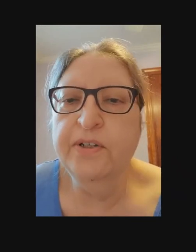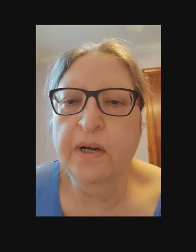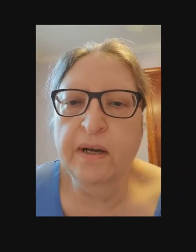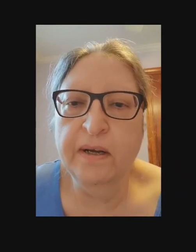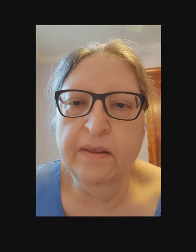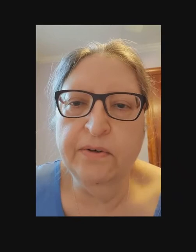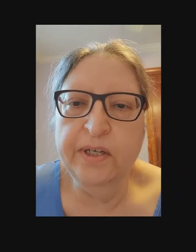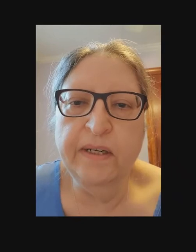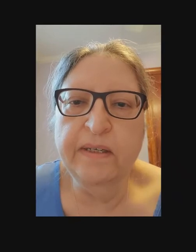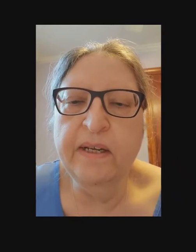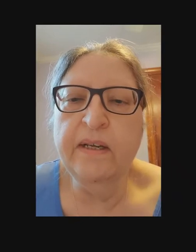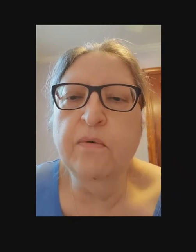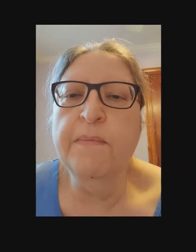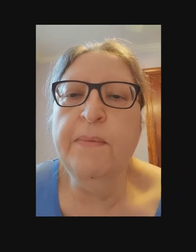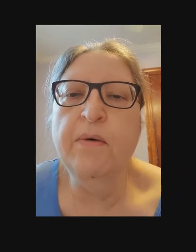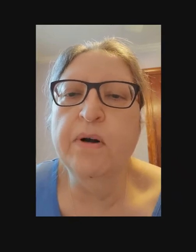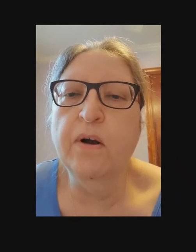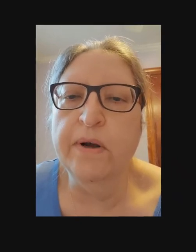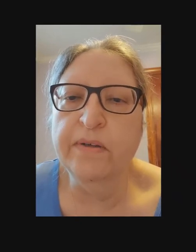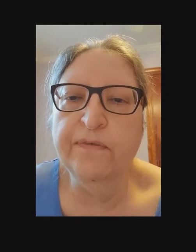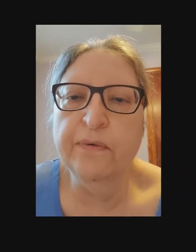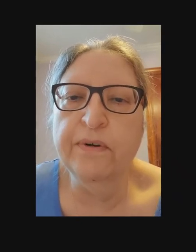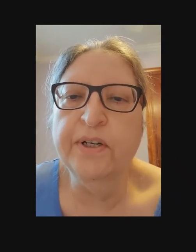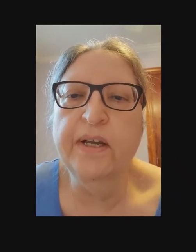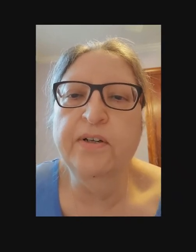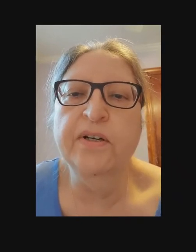part of becoming more independent, sometimes it's because